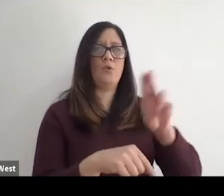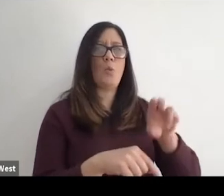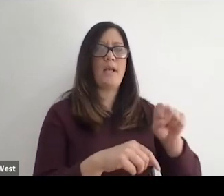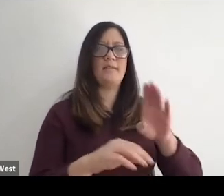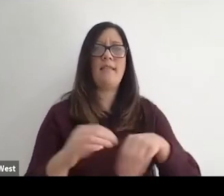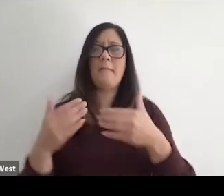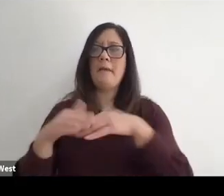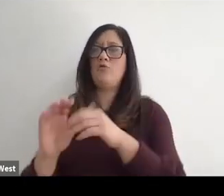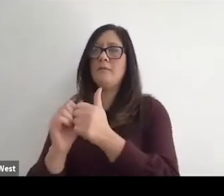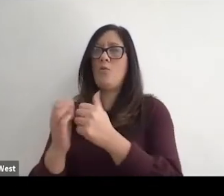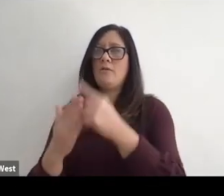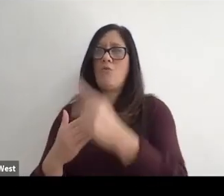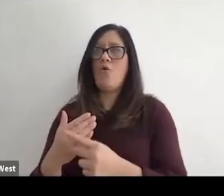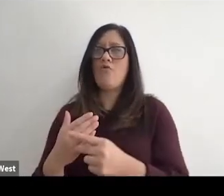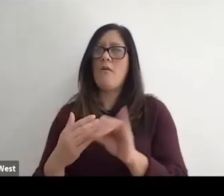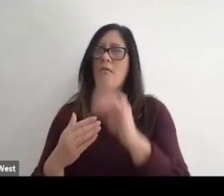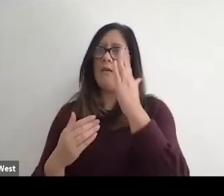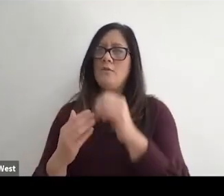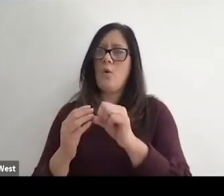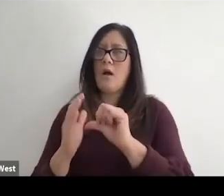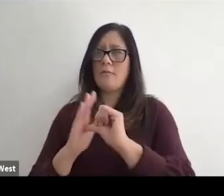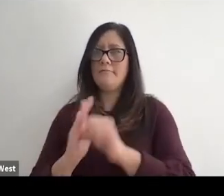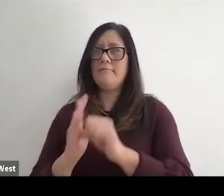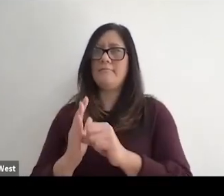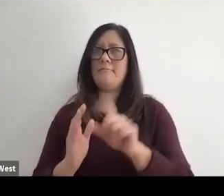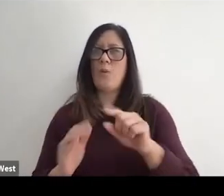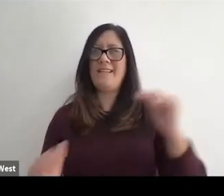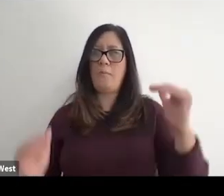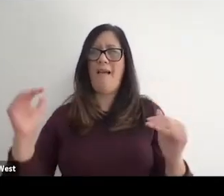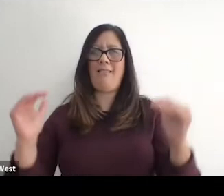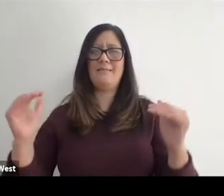and that's why I continue to emphasize that I think we need to try to balance